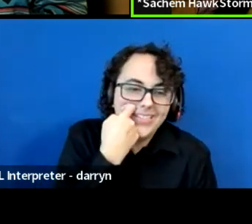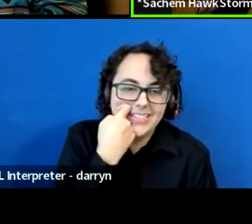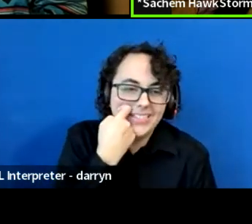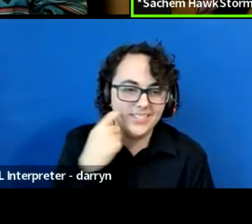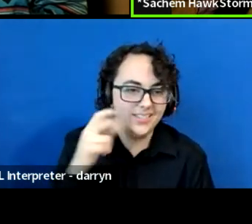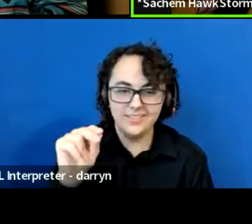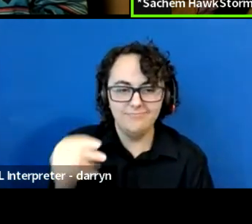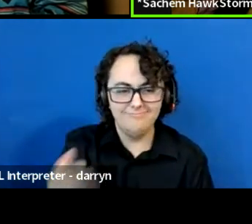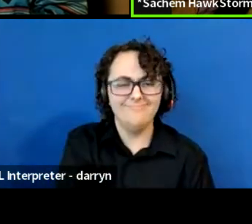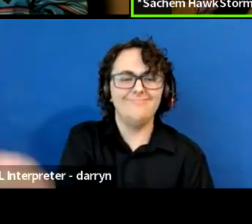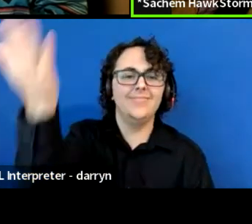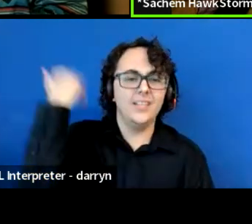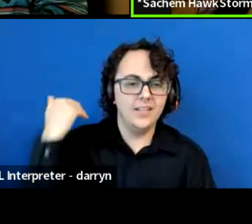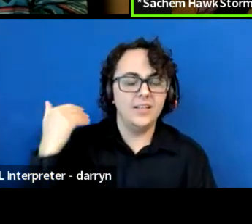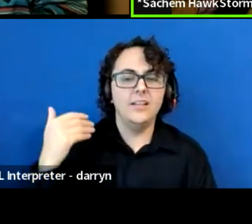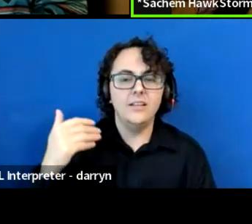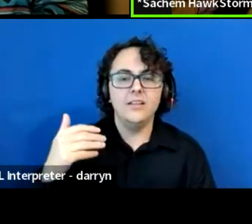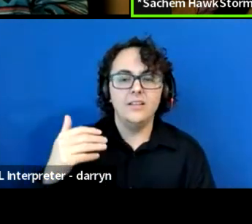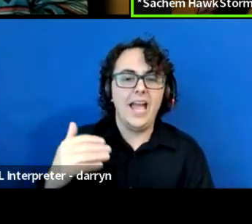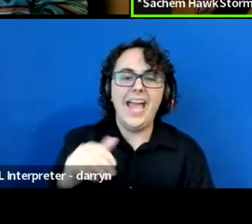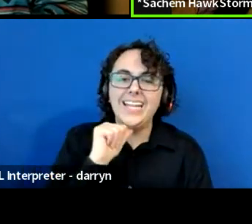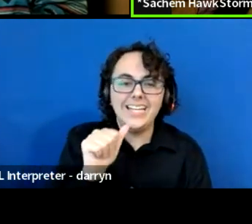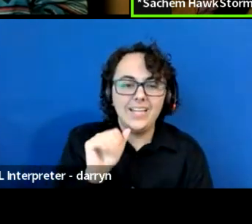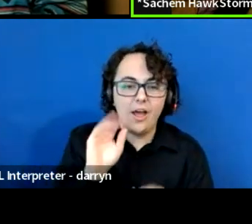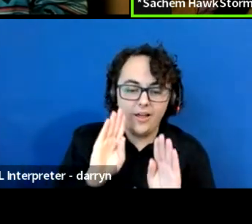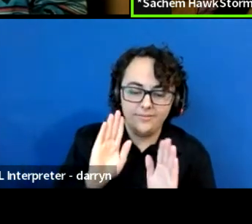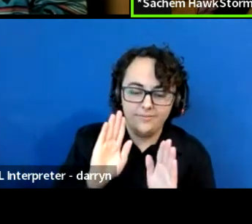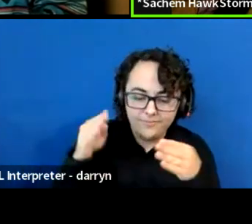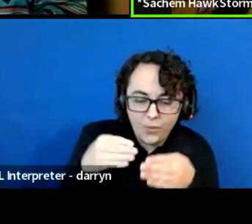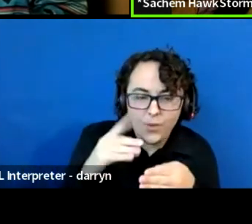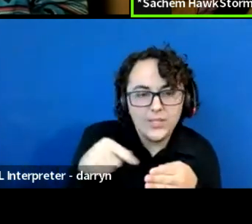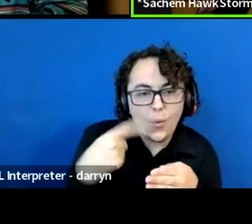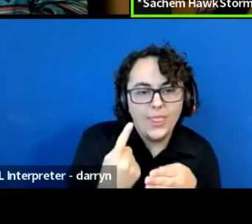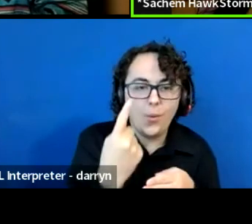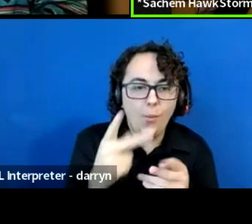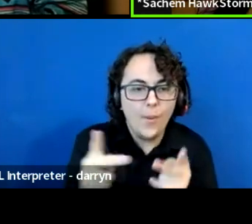This happened around the world to Indigenous Peoples.